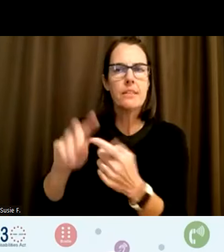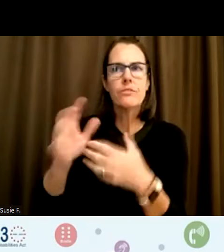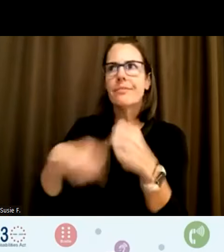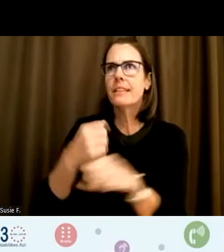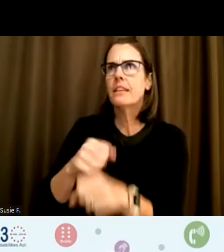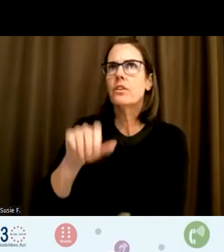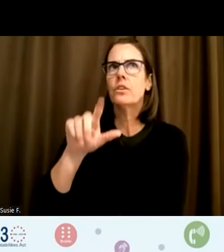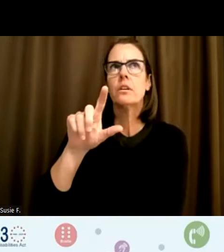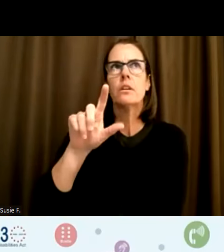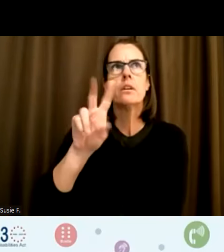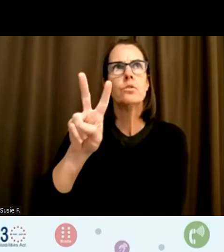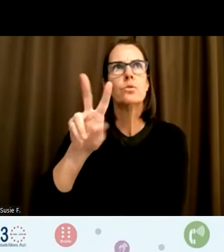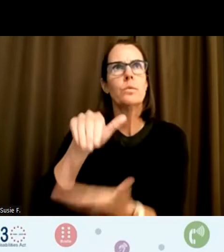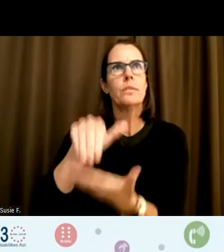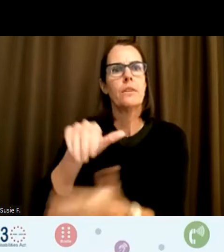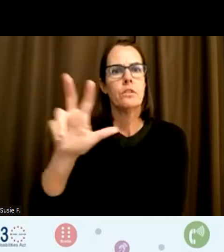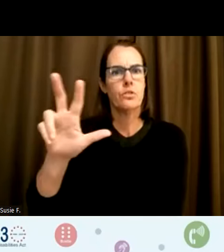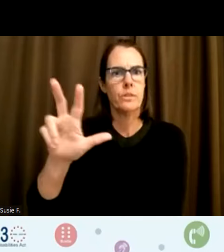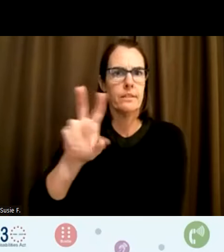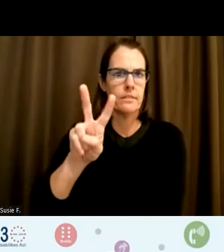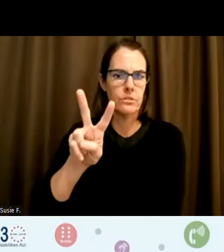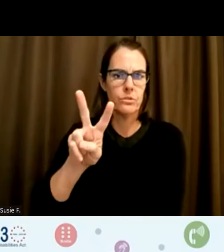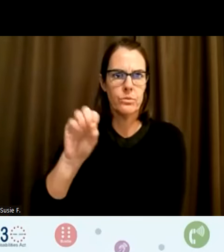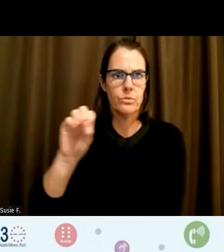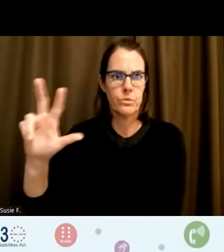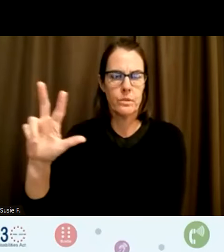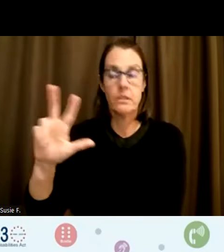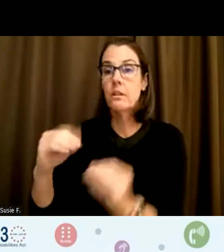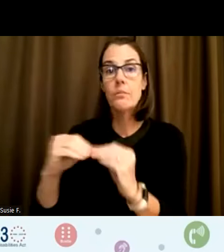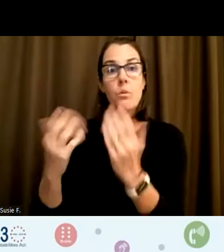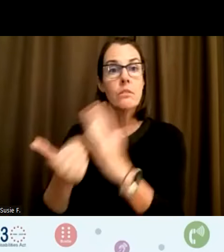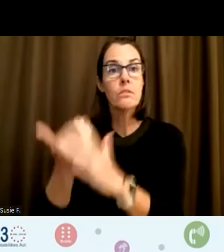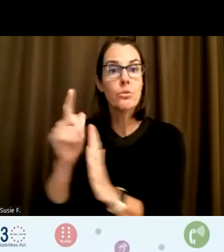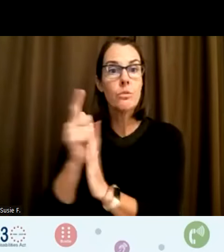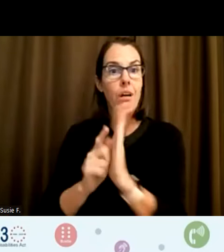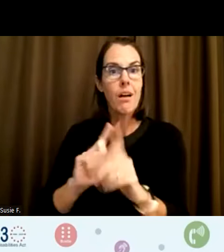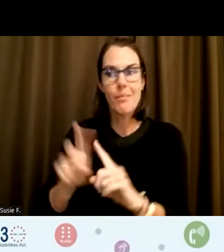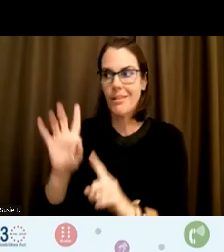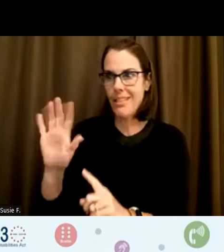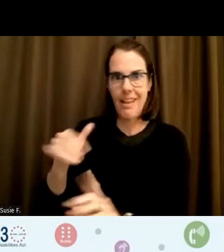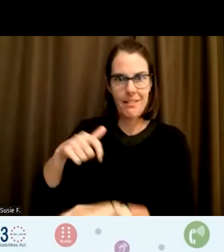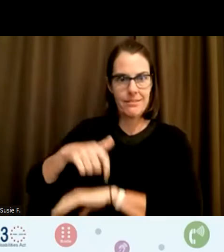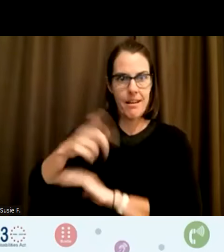so it was a much newer law, but by that point they had apparently learned from the US.